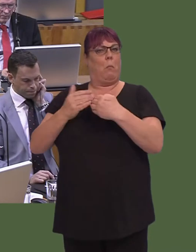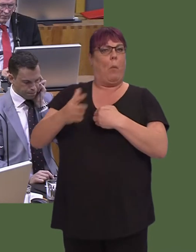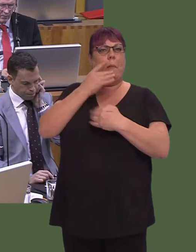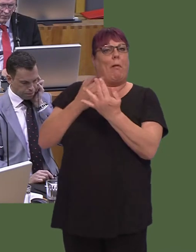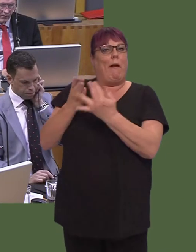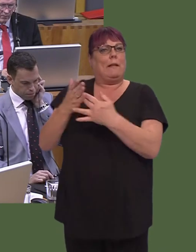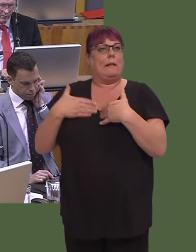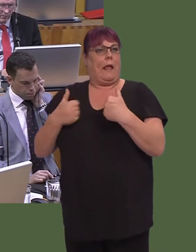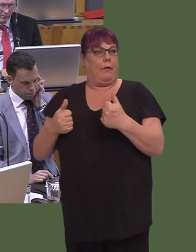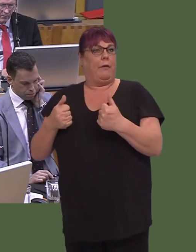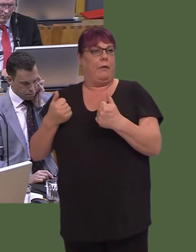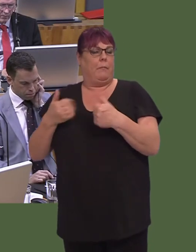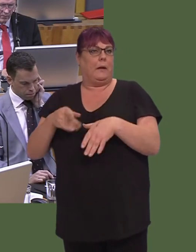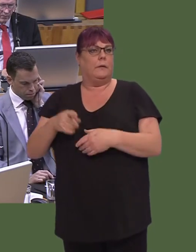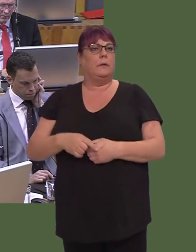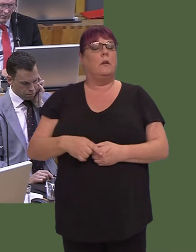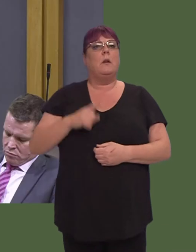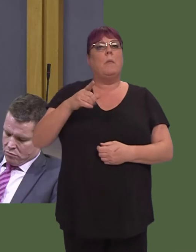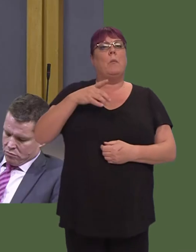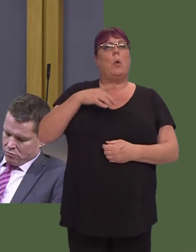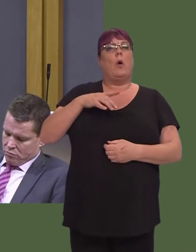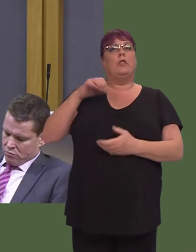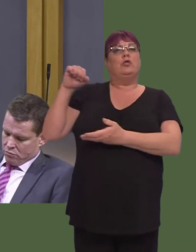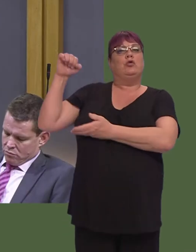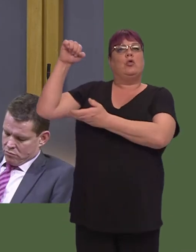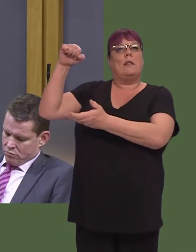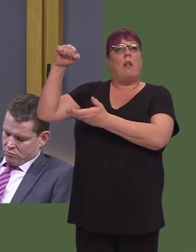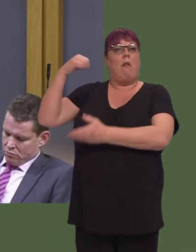i Gymru, ac wrth wneud hynny, wrth gwrs, rydym niín gobeithio bydd yna fwy o arian ar gael